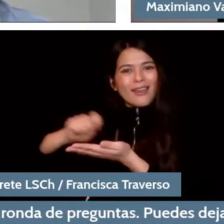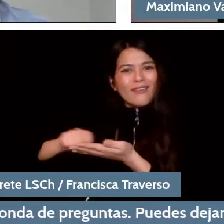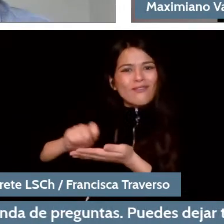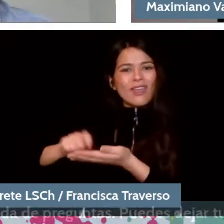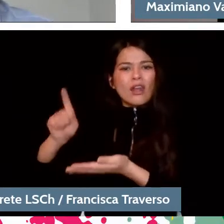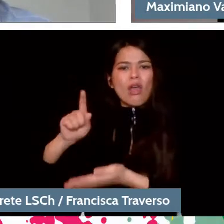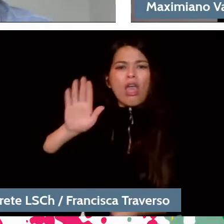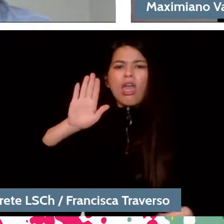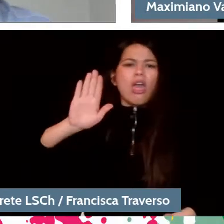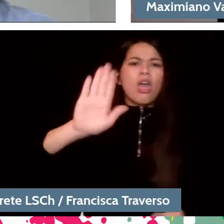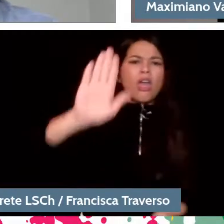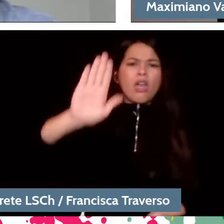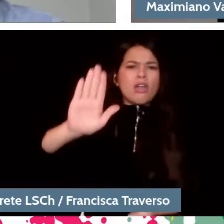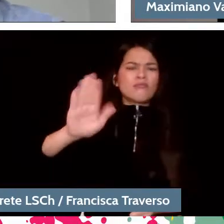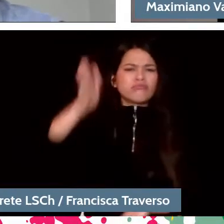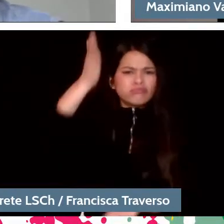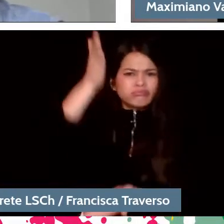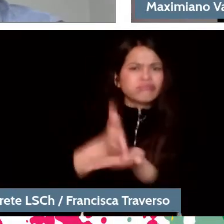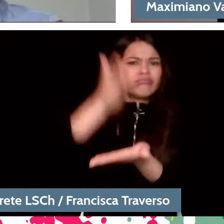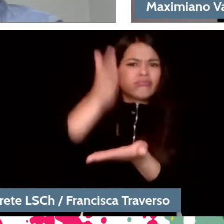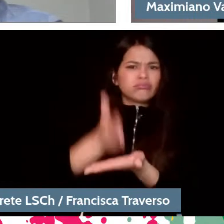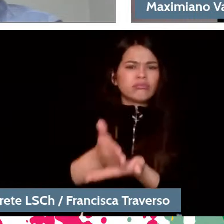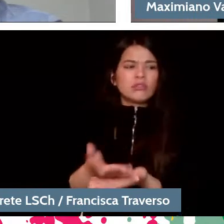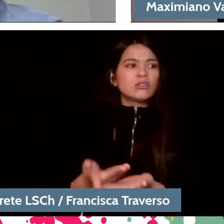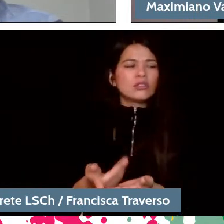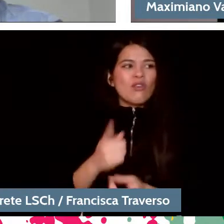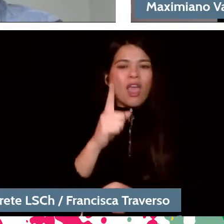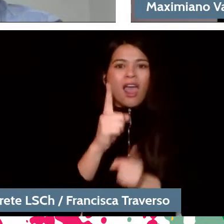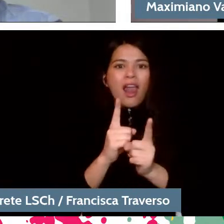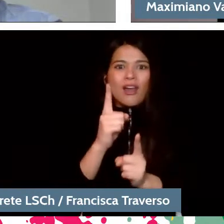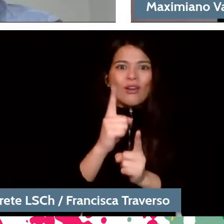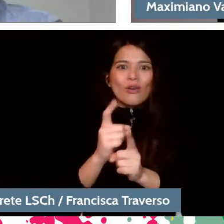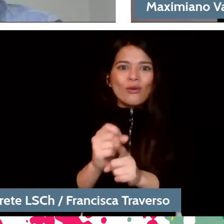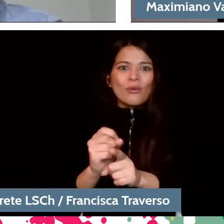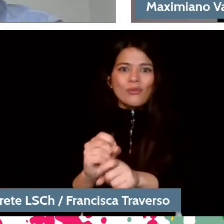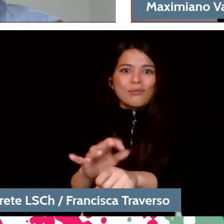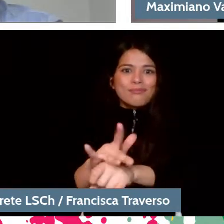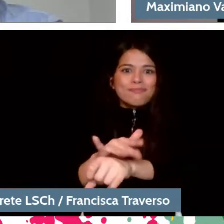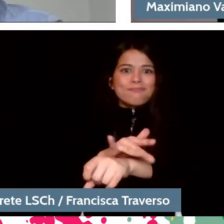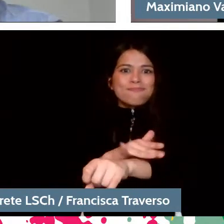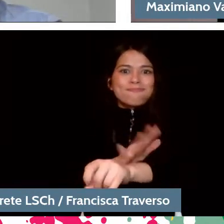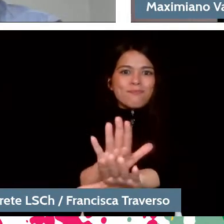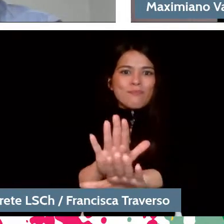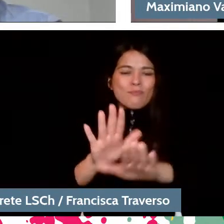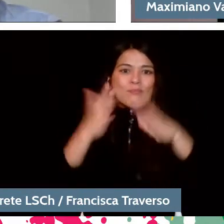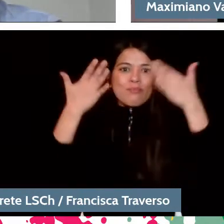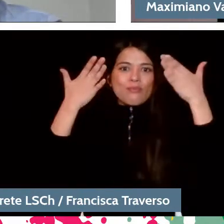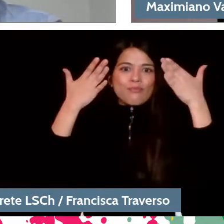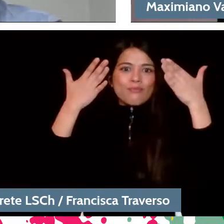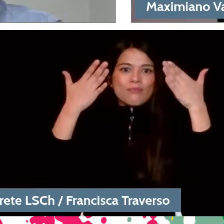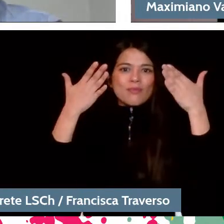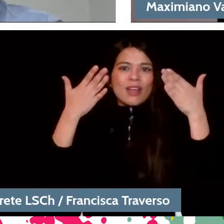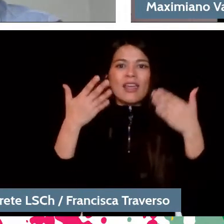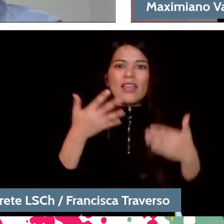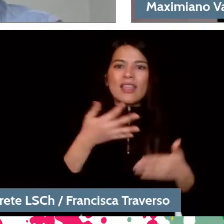but by making it get to you in a way that produces astonishment and suddenly the surprise of saying: "Here he is".